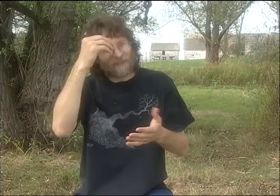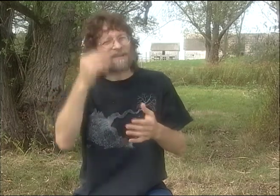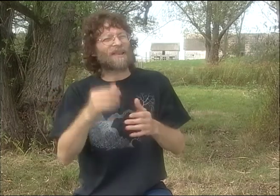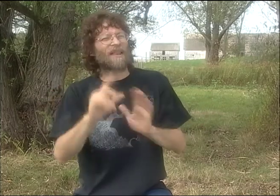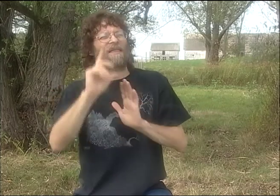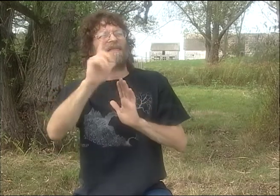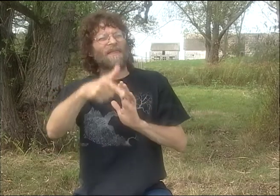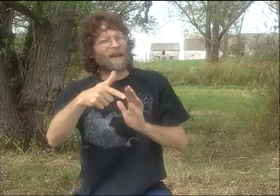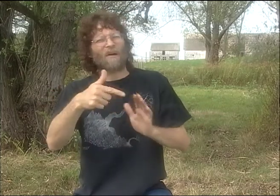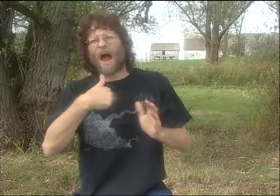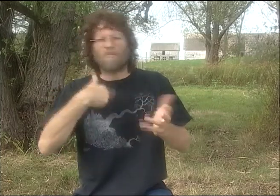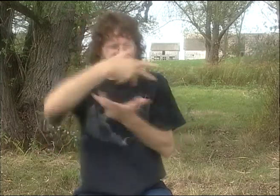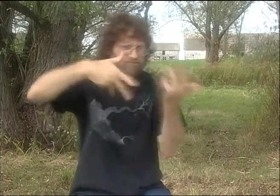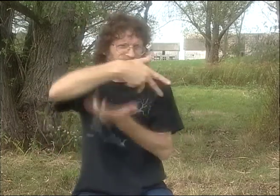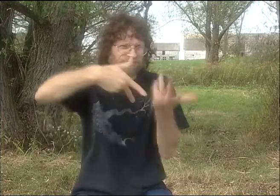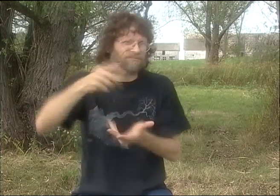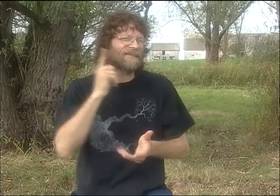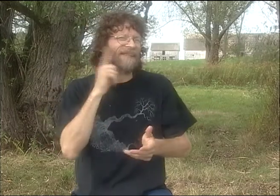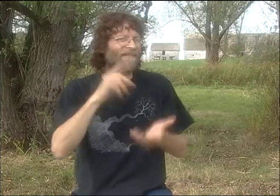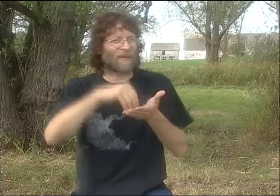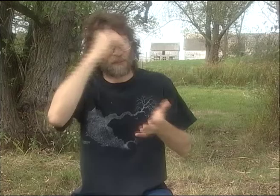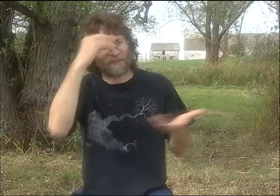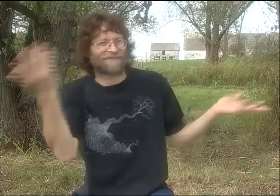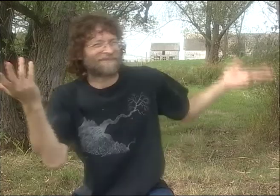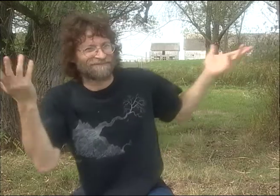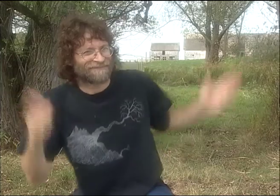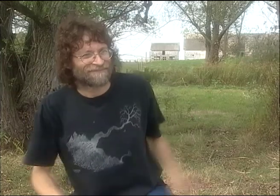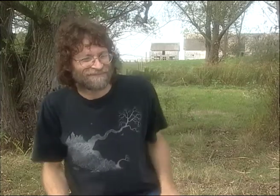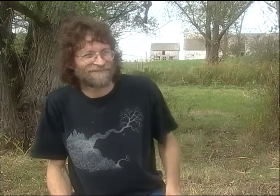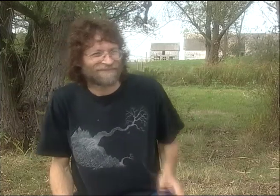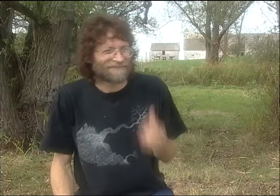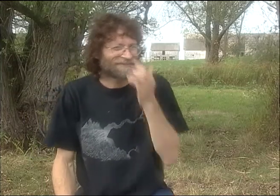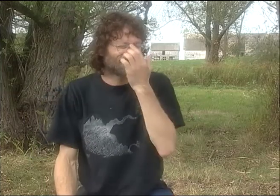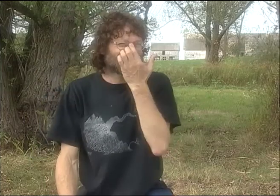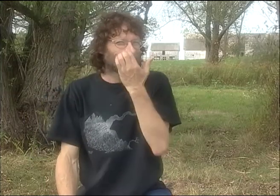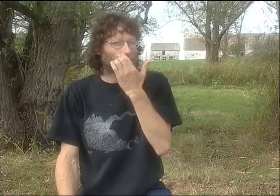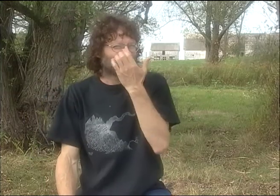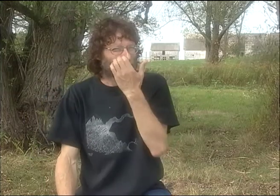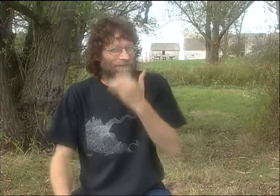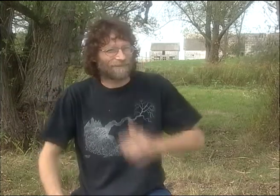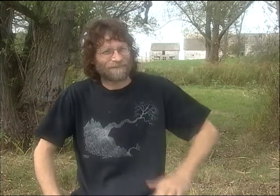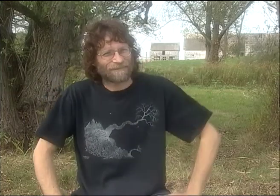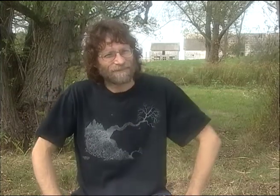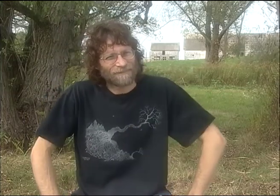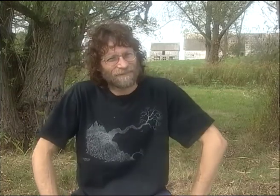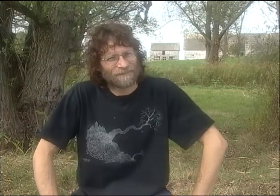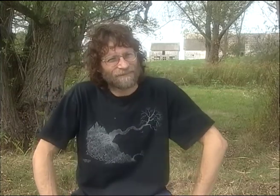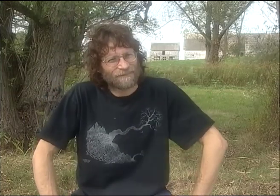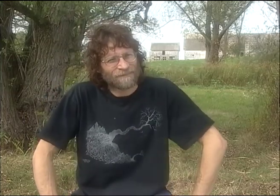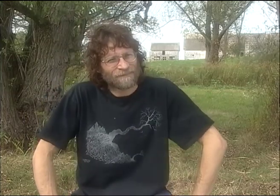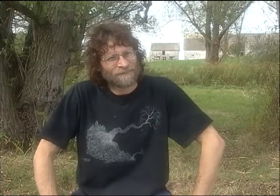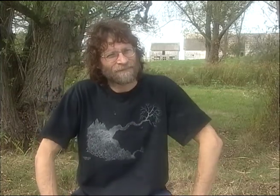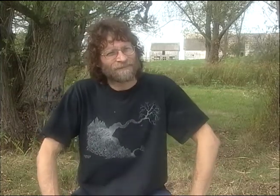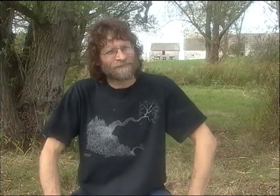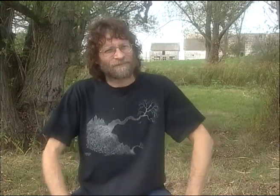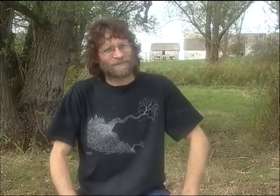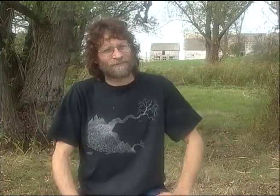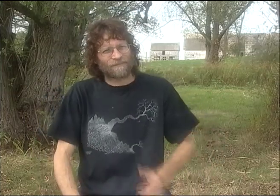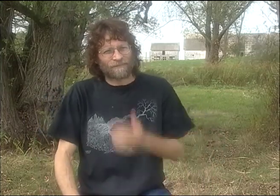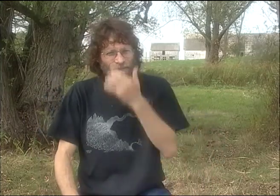THAT'S HOW I LEARNED SIGN. LATER, I WAS REALLY HANGING OUT A LOT WITH DEAF PEOPLE AND LEARNED IT MORE THEN.